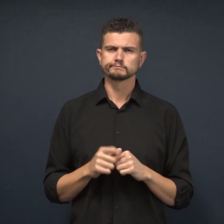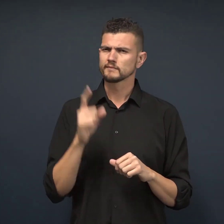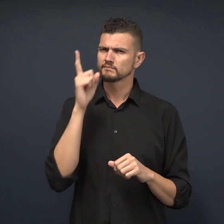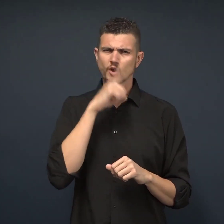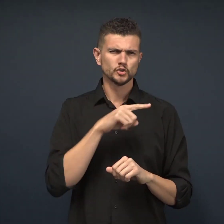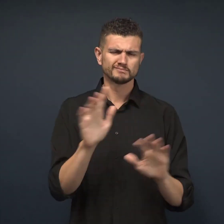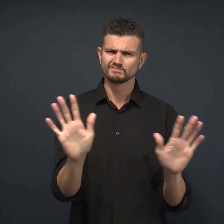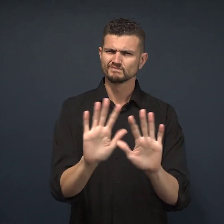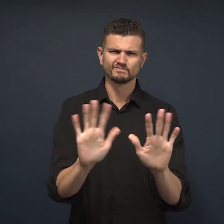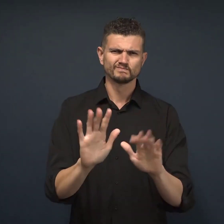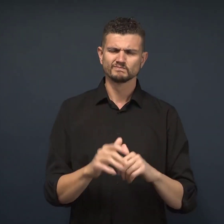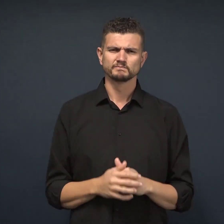This is false.